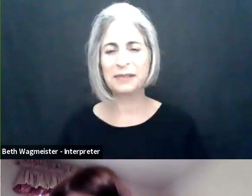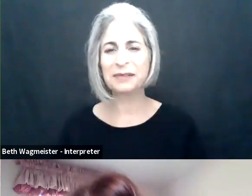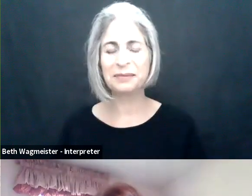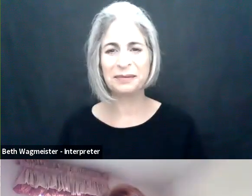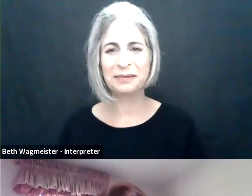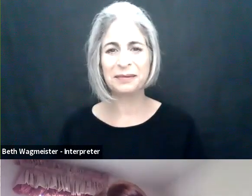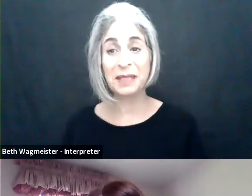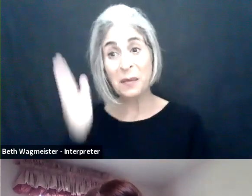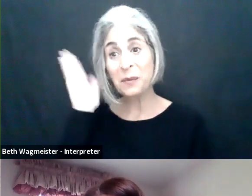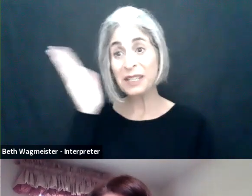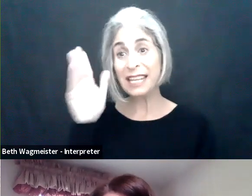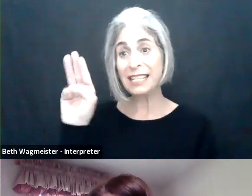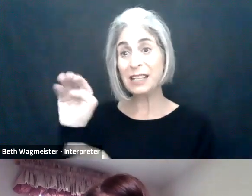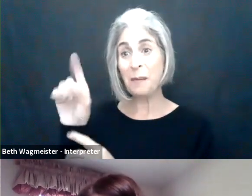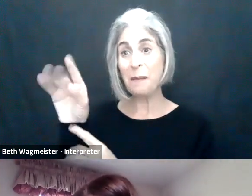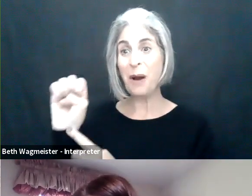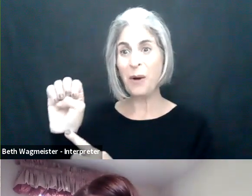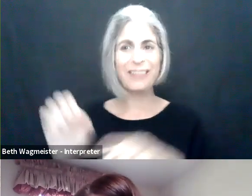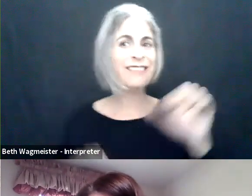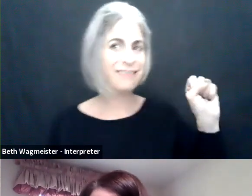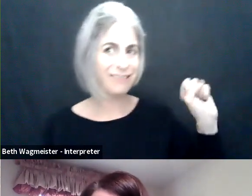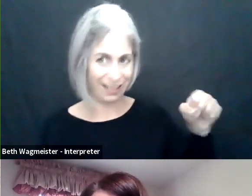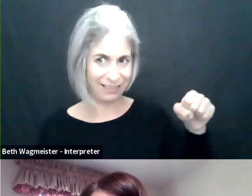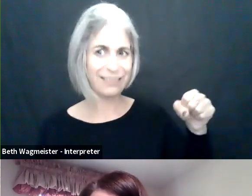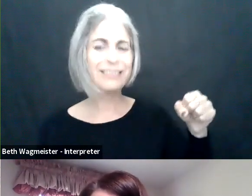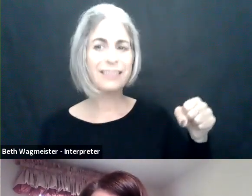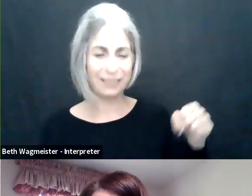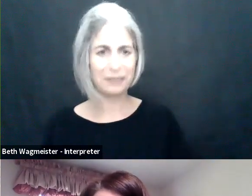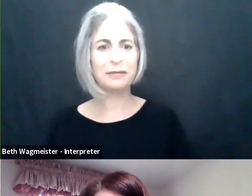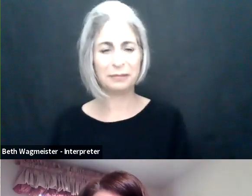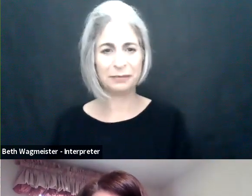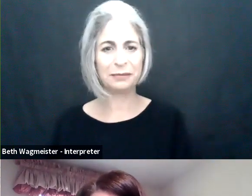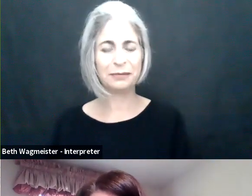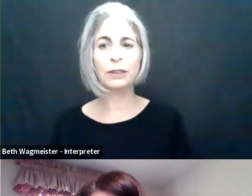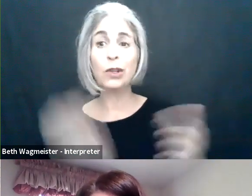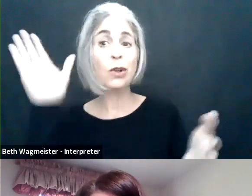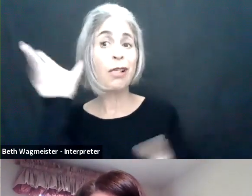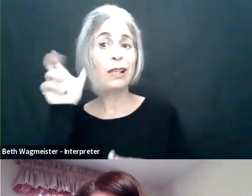Pam, this is Rachel -- Sam, this is Rachel, we are seeing the slides now. Sam: We're in presentation mode?